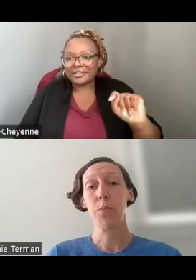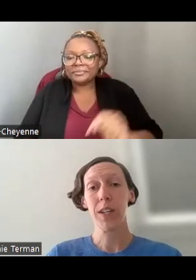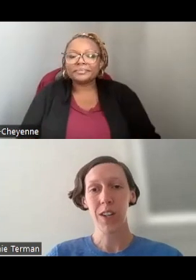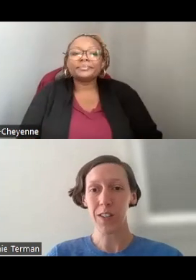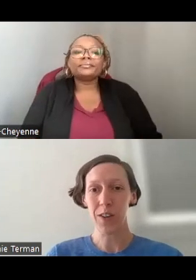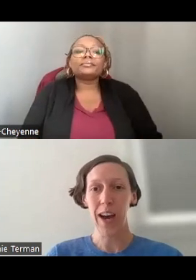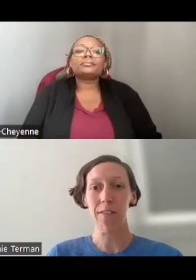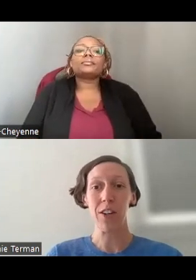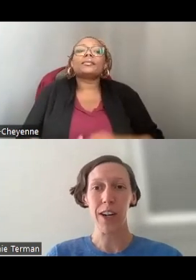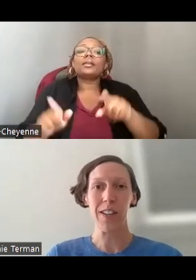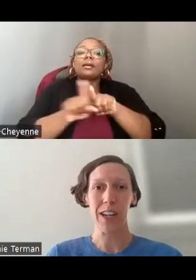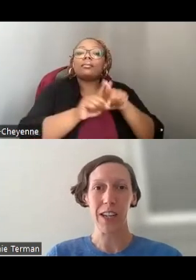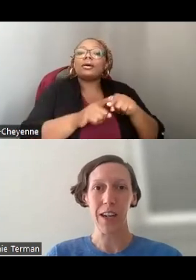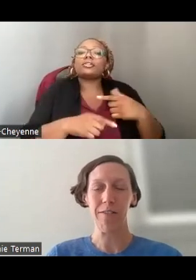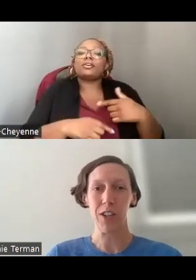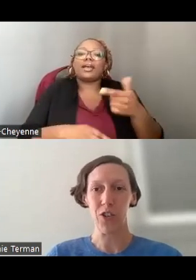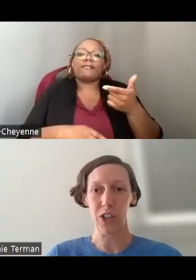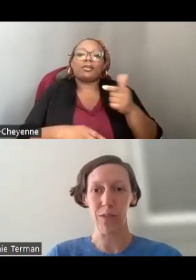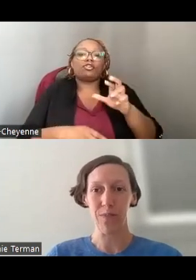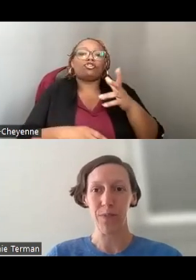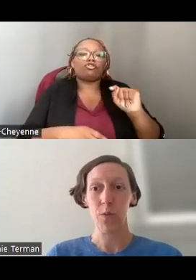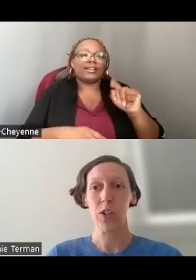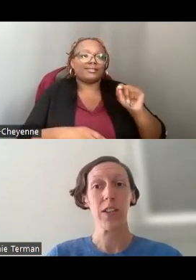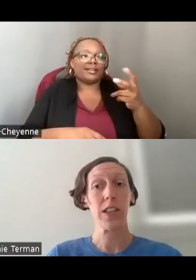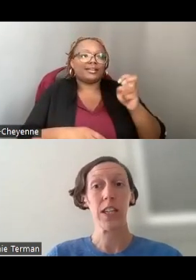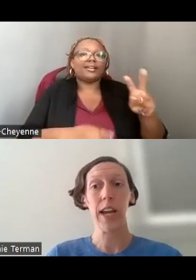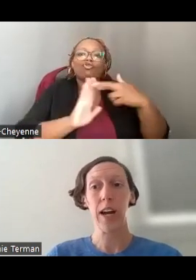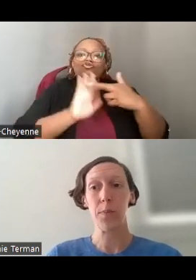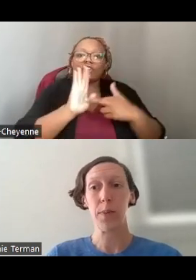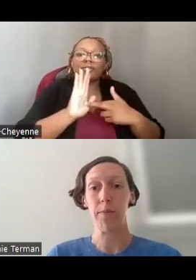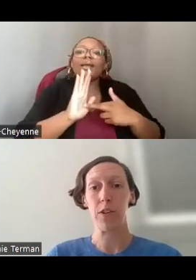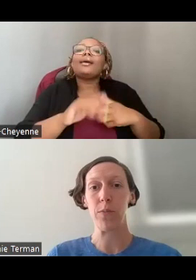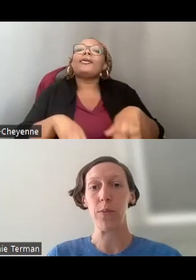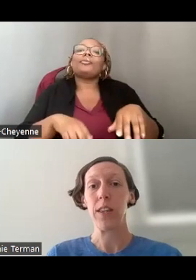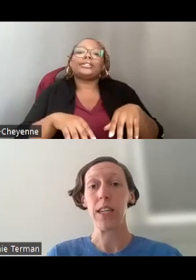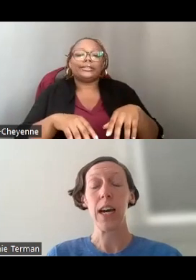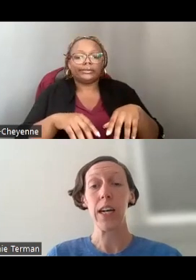YOU MUST ALSO HAVE A GRANTS.GOV REGISTRATION WHICH IS THE CLEARINGHOUSE PLATFORM THE ENTIRE